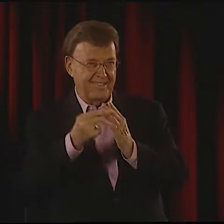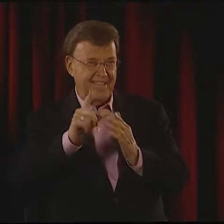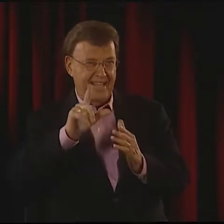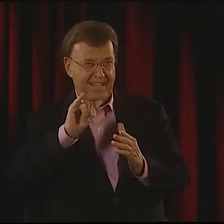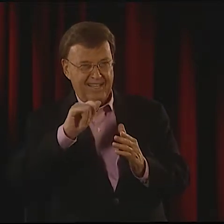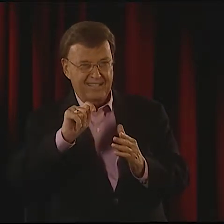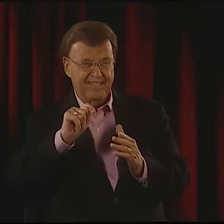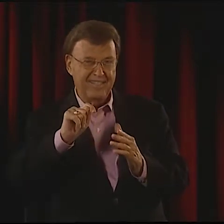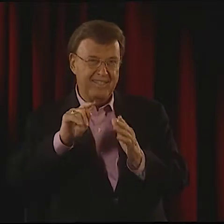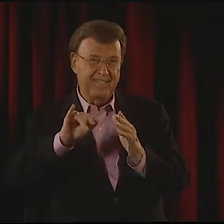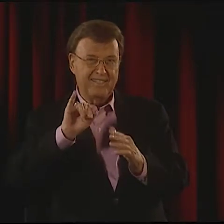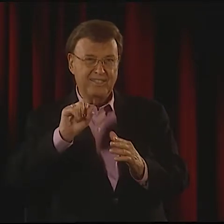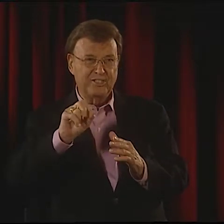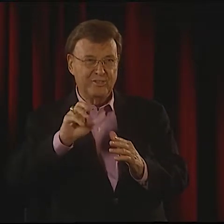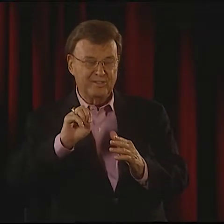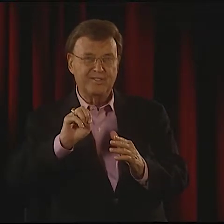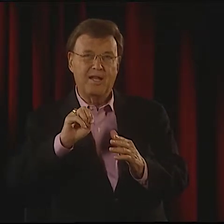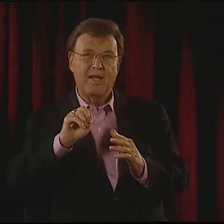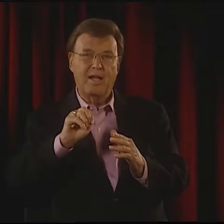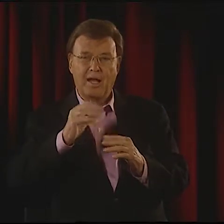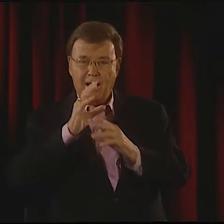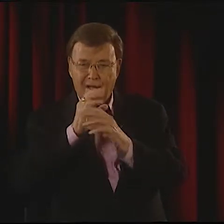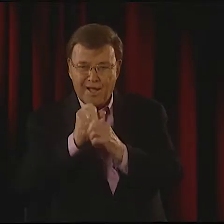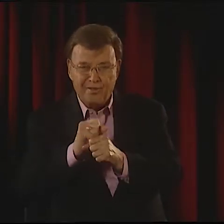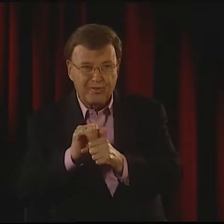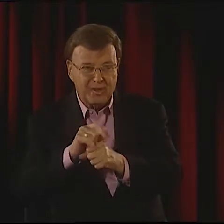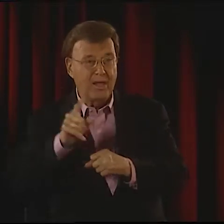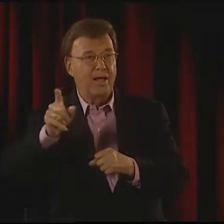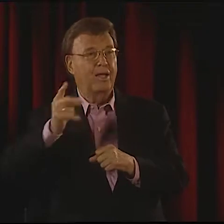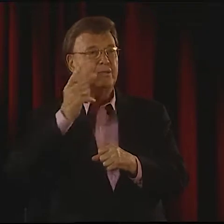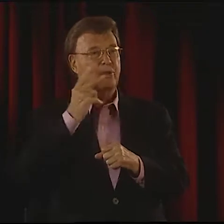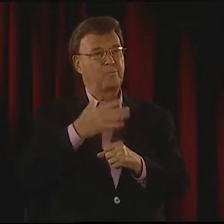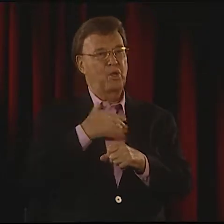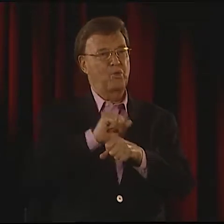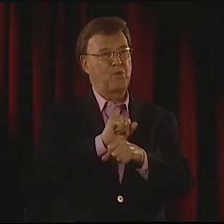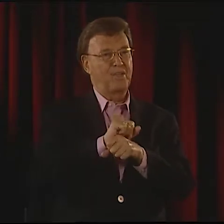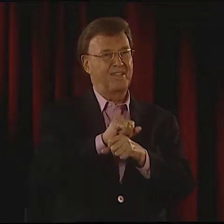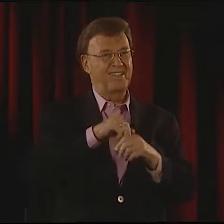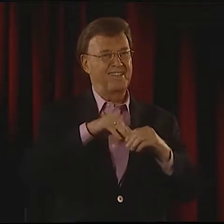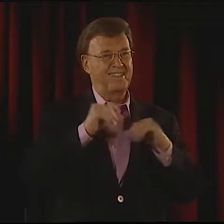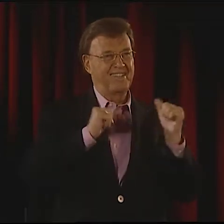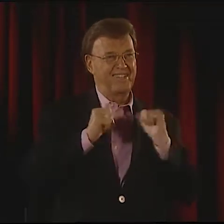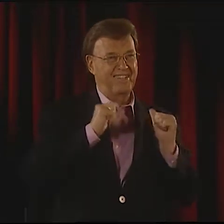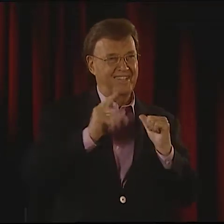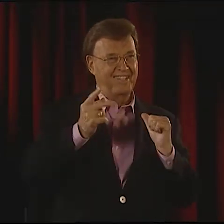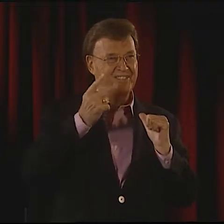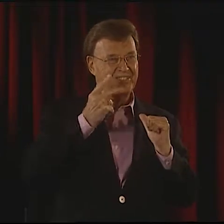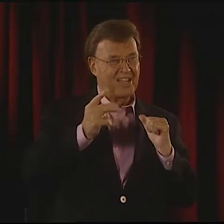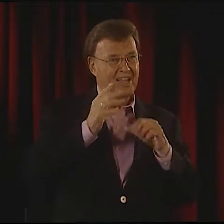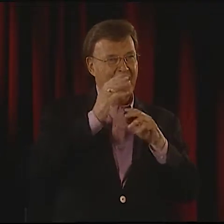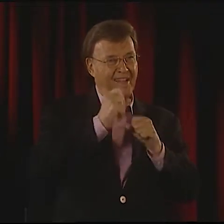YOU KNOW, IT WAS IN THE GALLAUDET LIT. REVIEW. I WAS SO COMPELLED WITH THE WAY SHE WROTE,